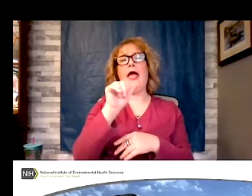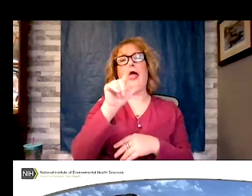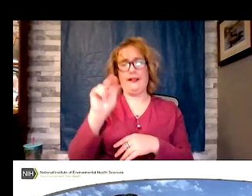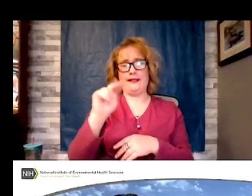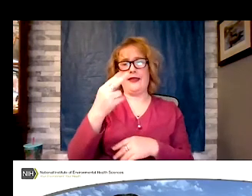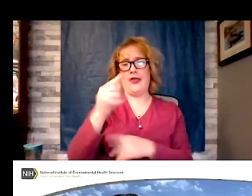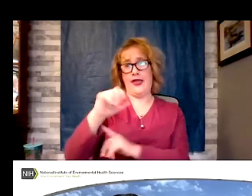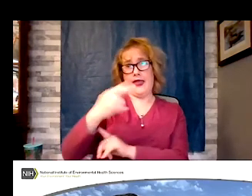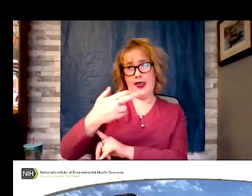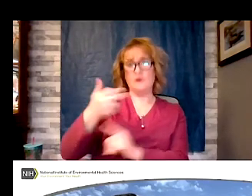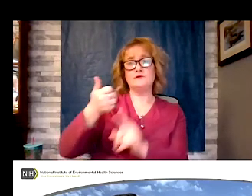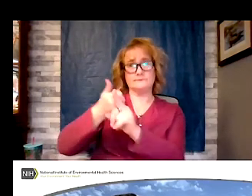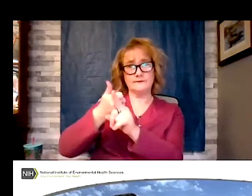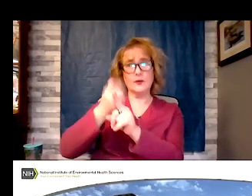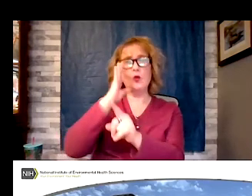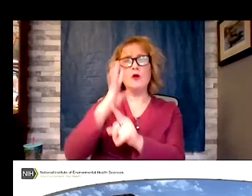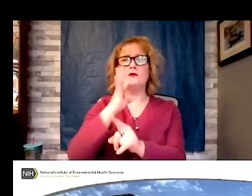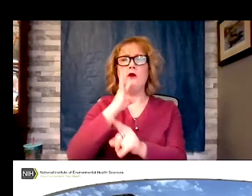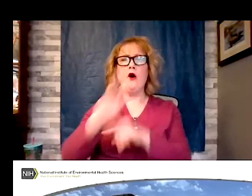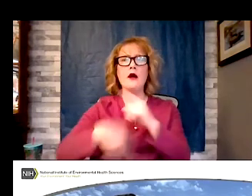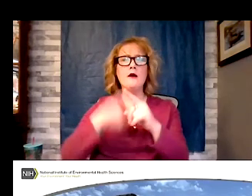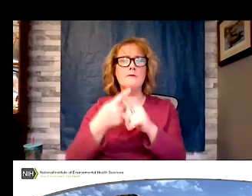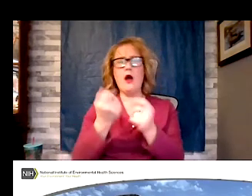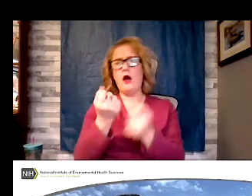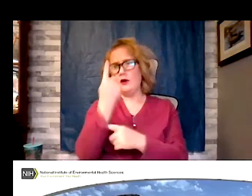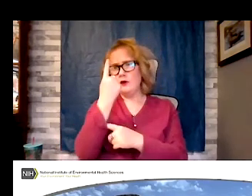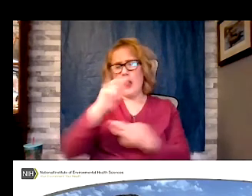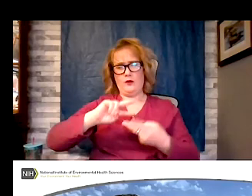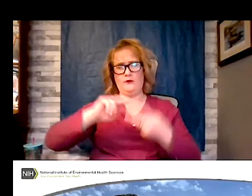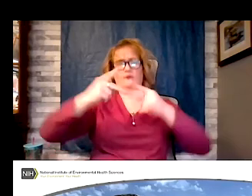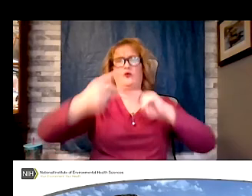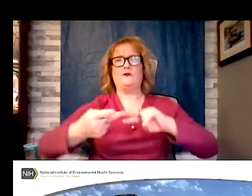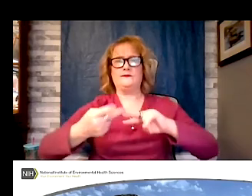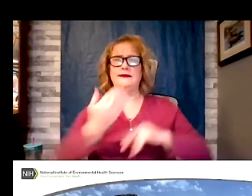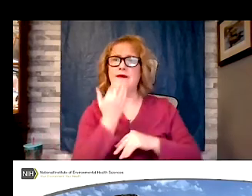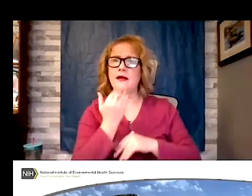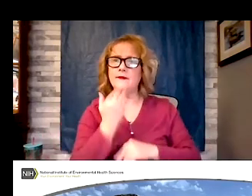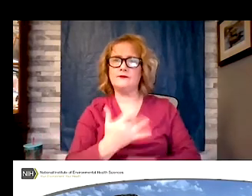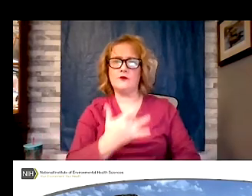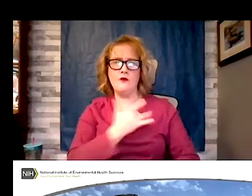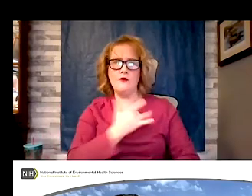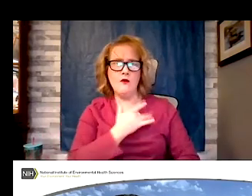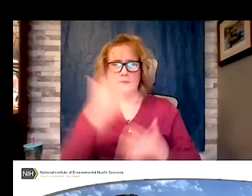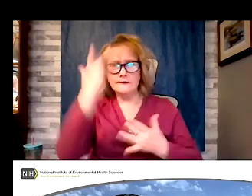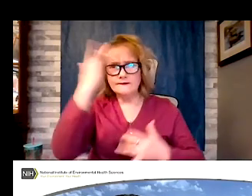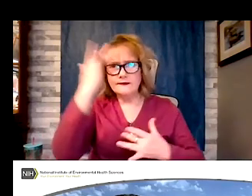will talk about understanding and reversing diabetes, heart disease and most chronic illnesses. Lookling at that next